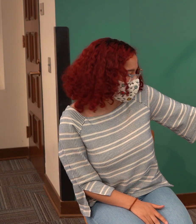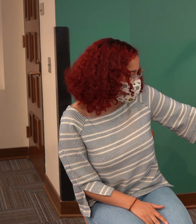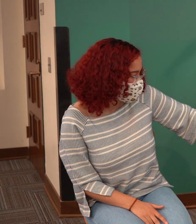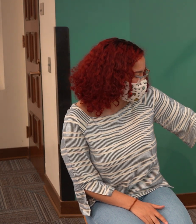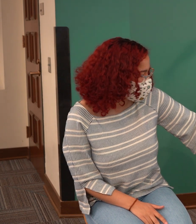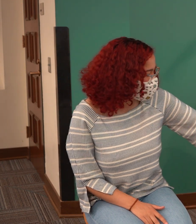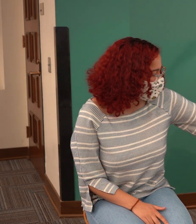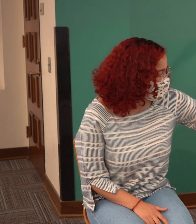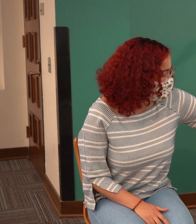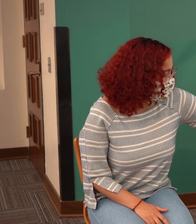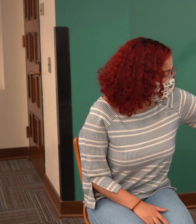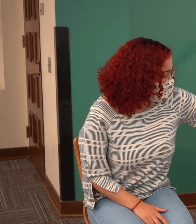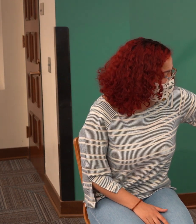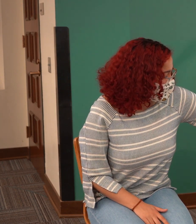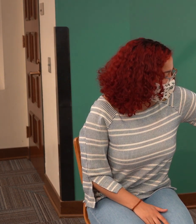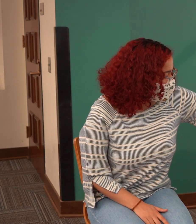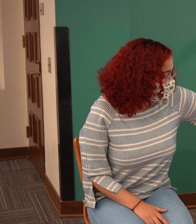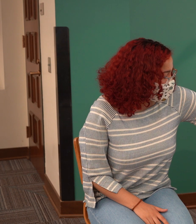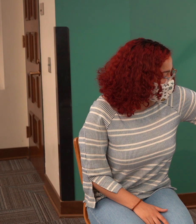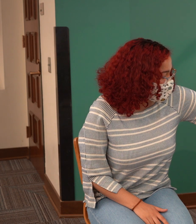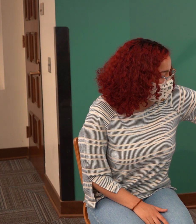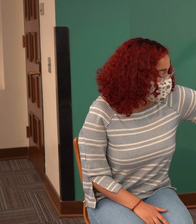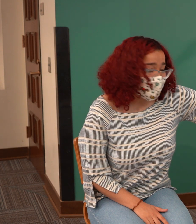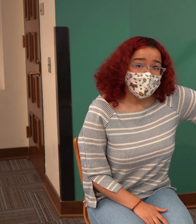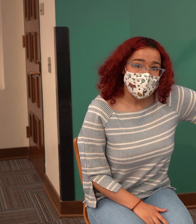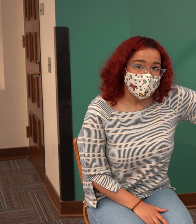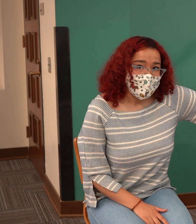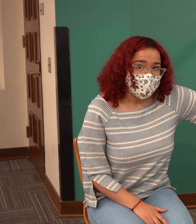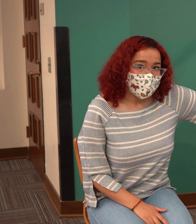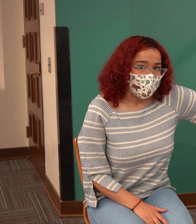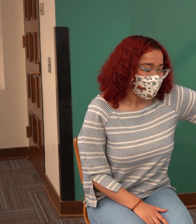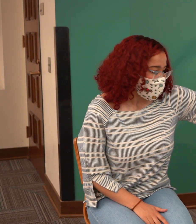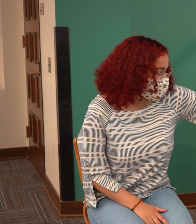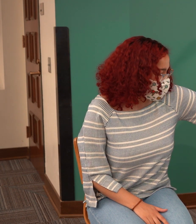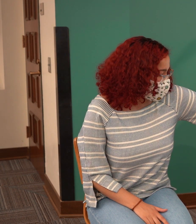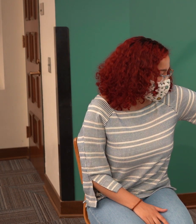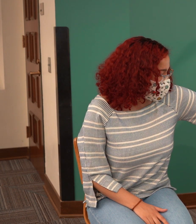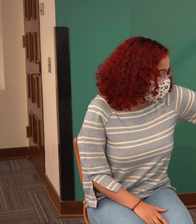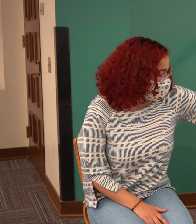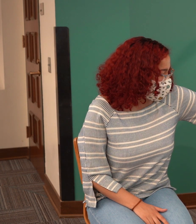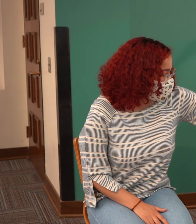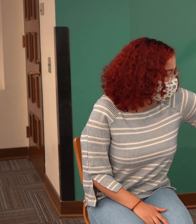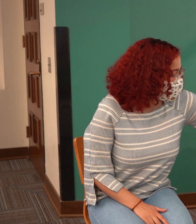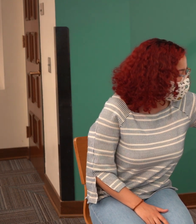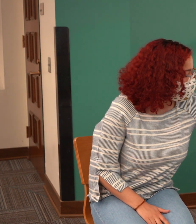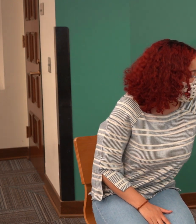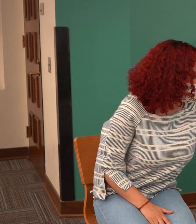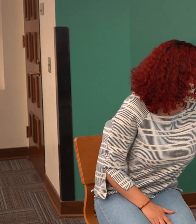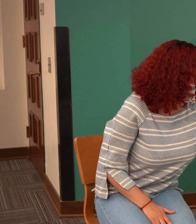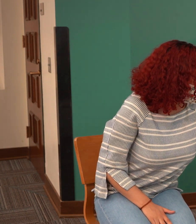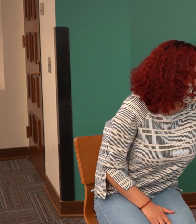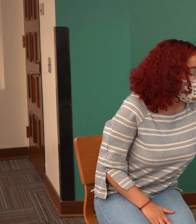We'll sing a song to get ready for story time. We'll read our first book.